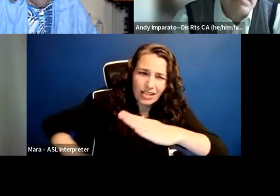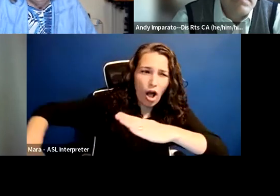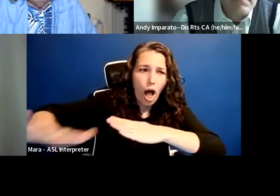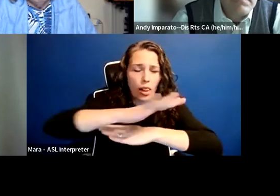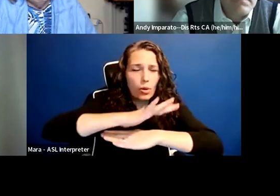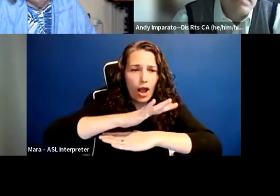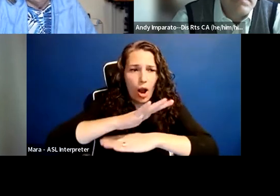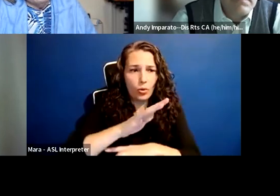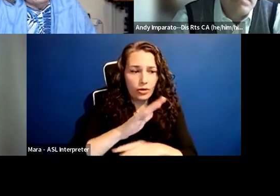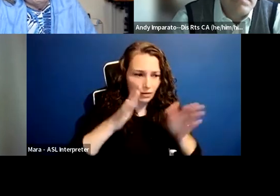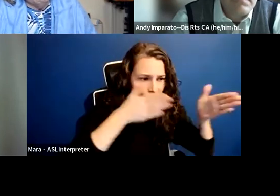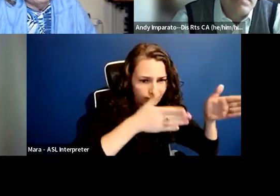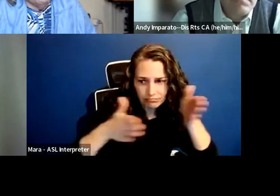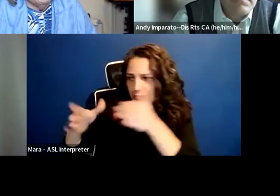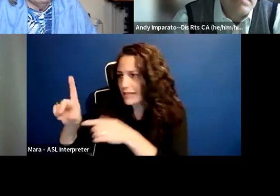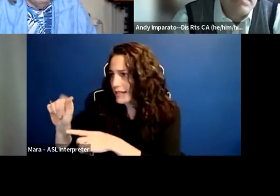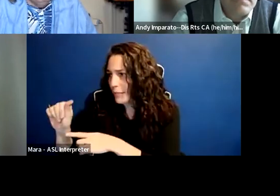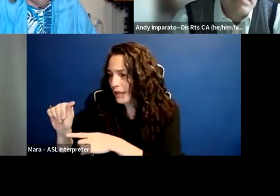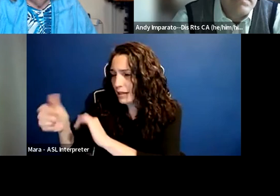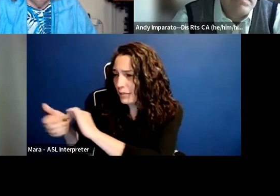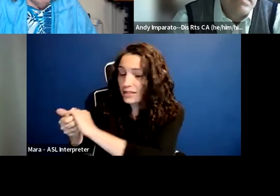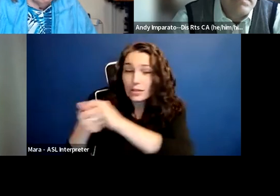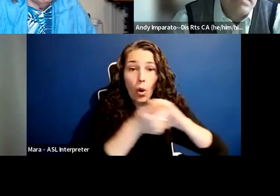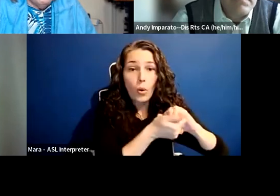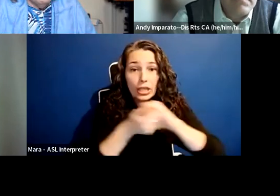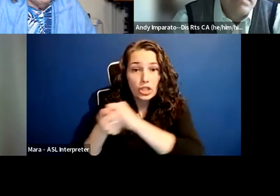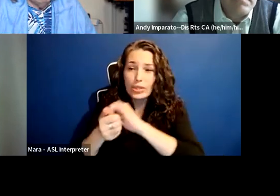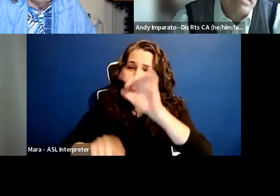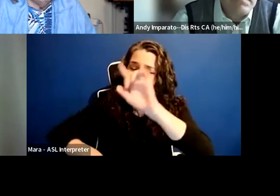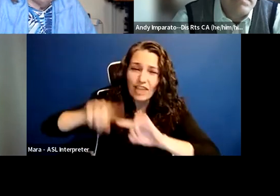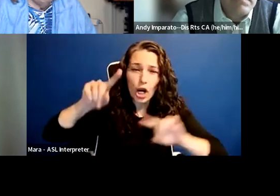but is also working in coalition with other organizations involved